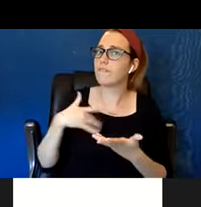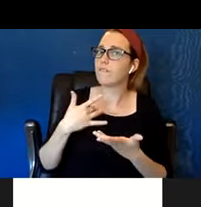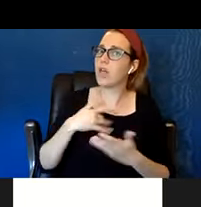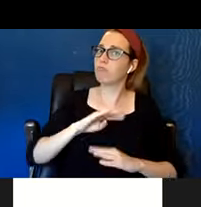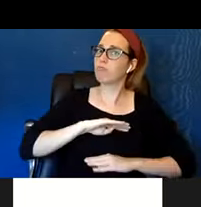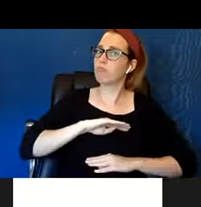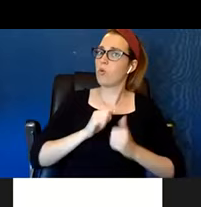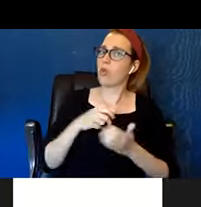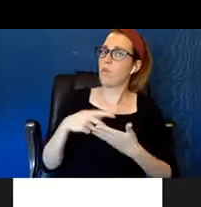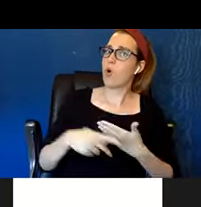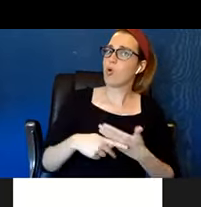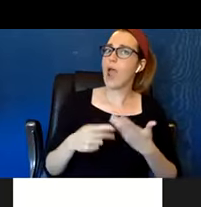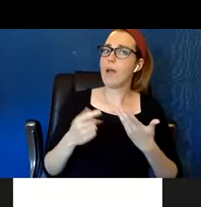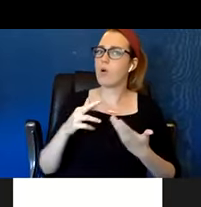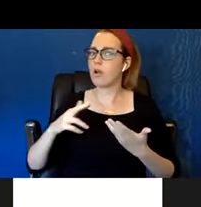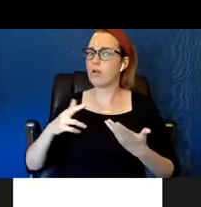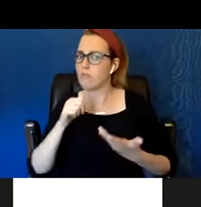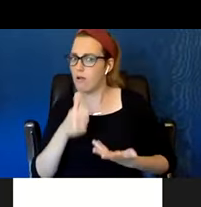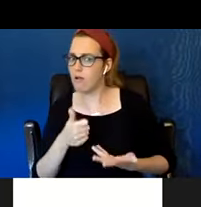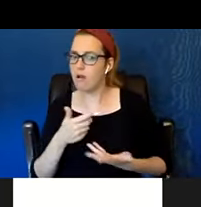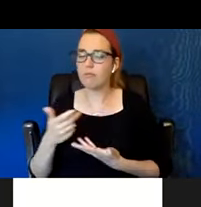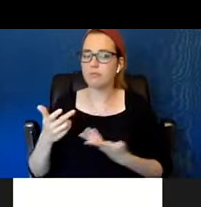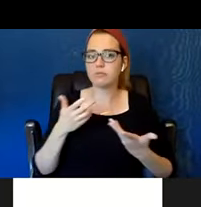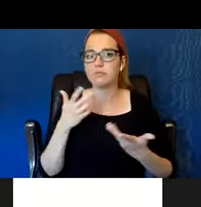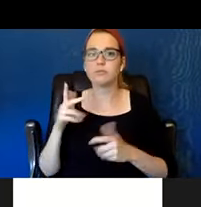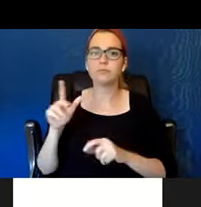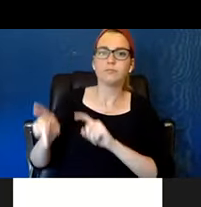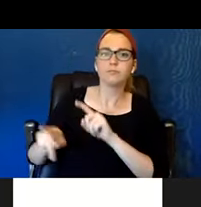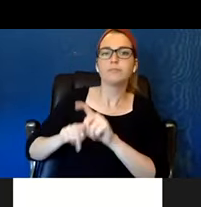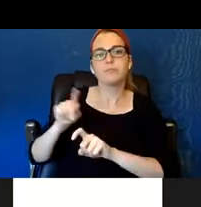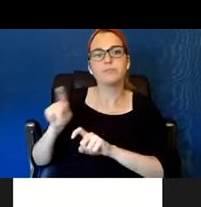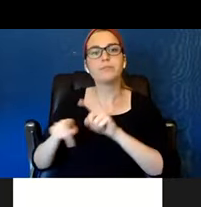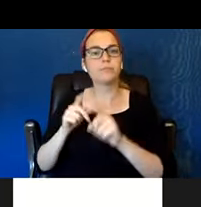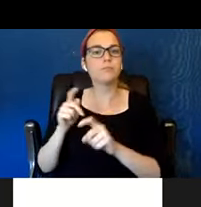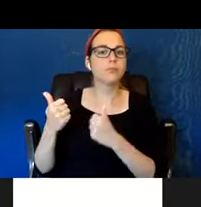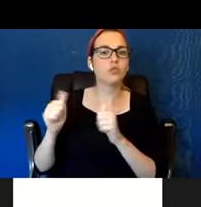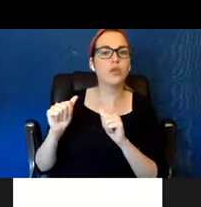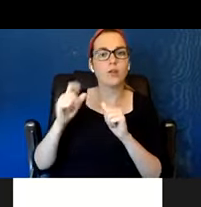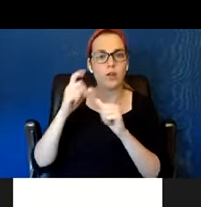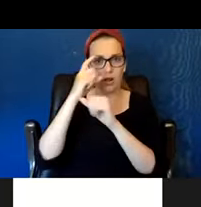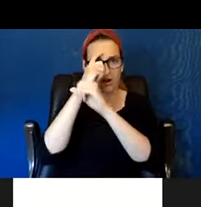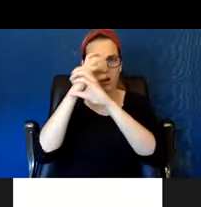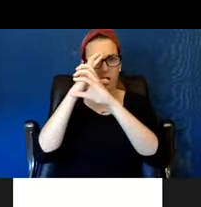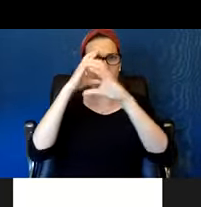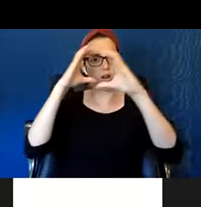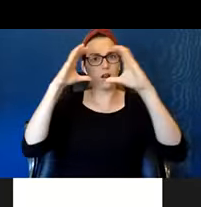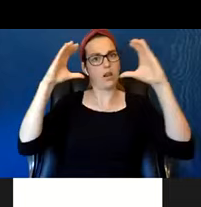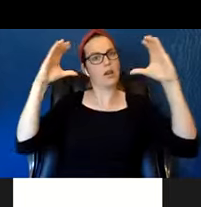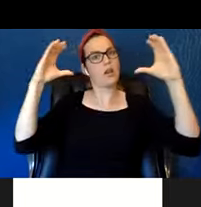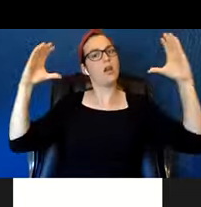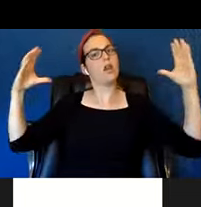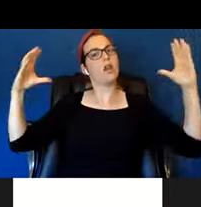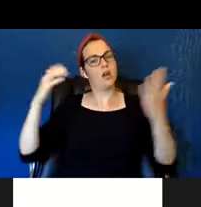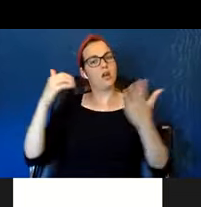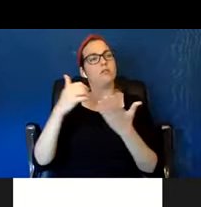then as the worker we can sort of formulate what resources we're gonna apply to help this person.